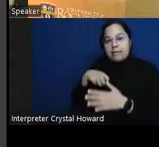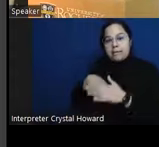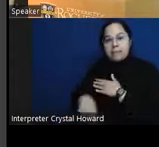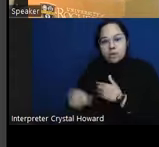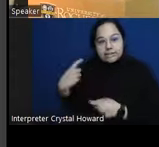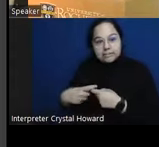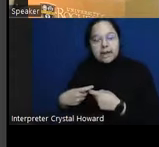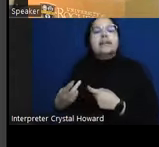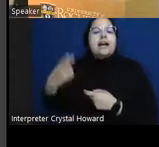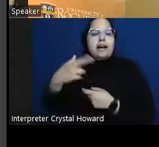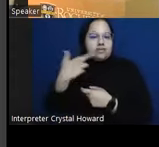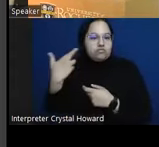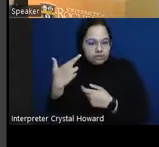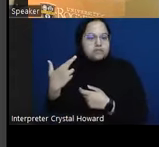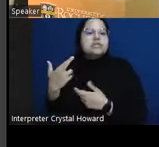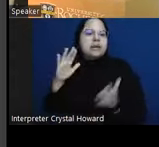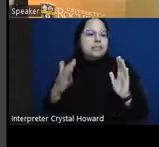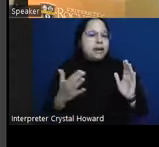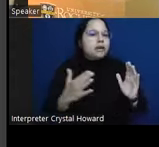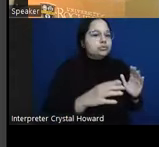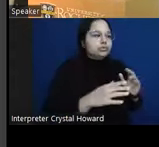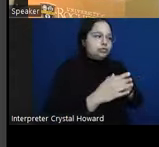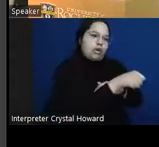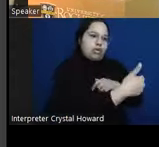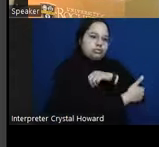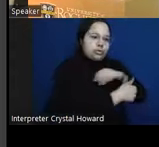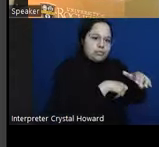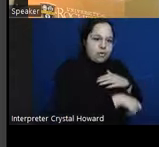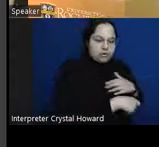across Generations so for example my parents immigrated to this country so they're considered